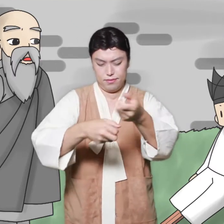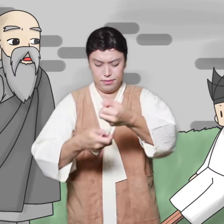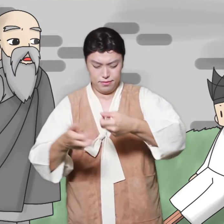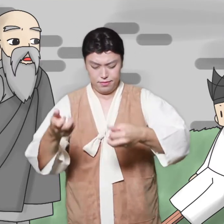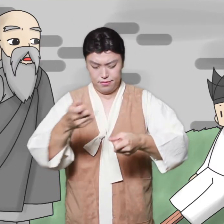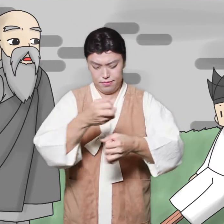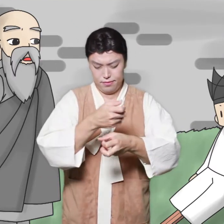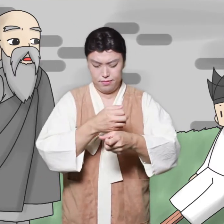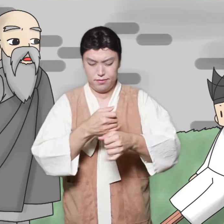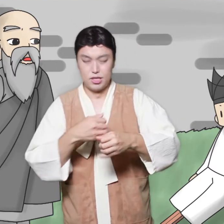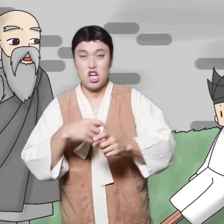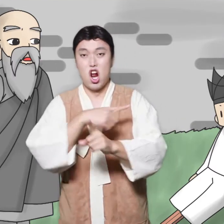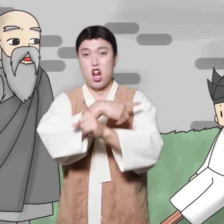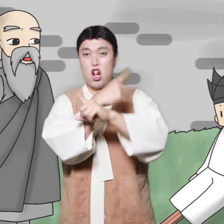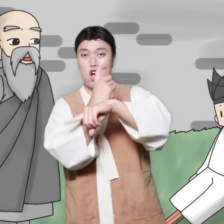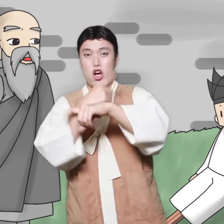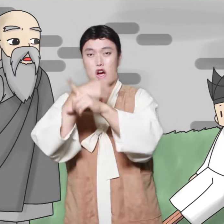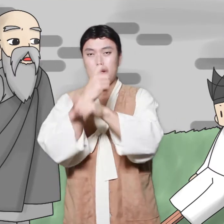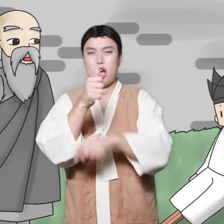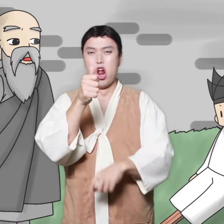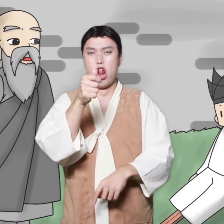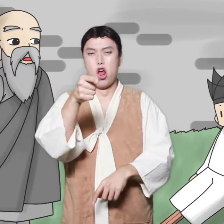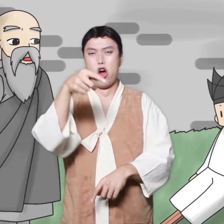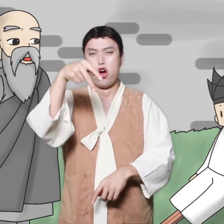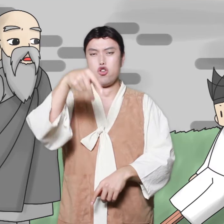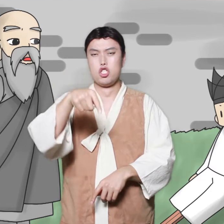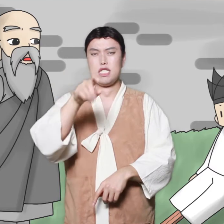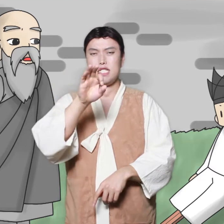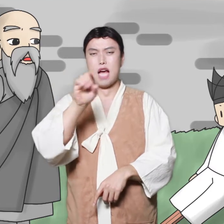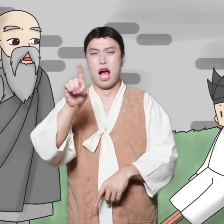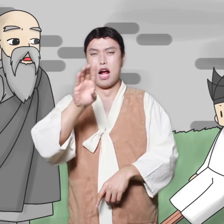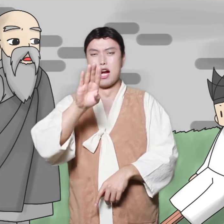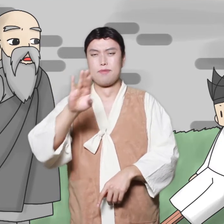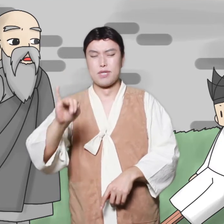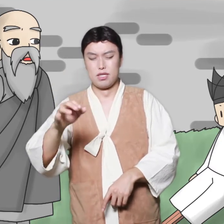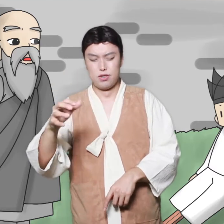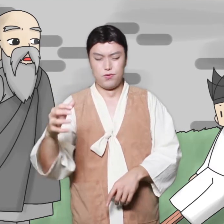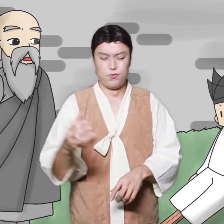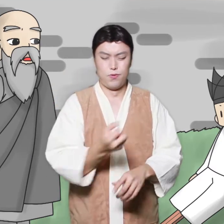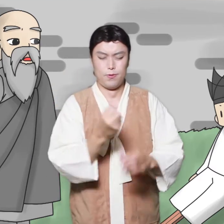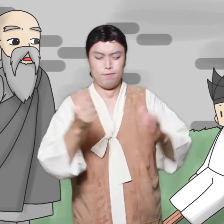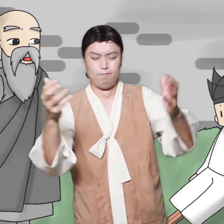The big monk went back to his.